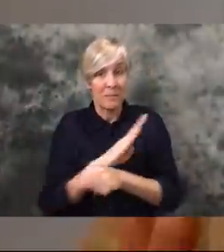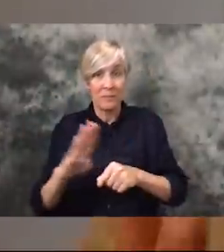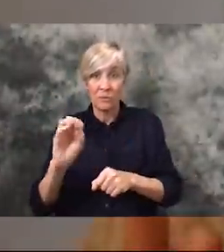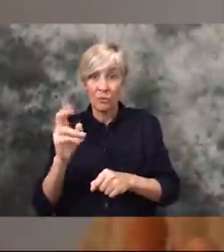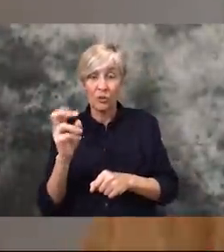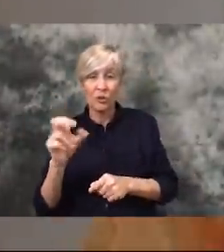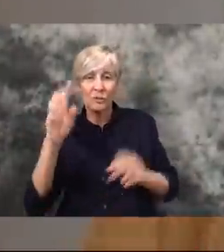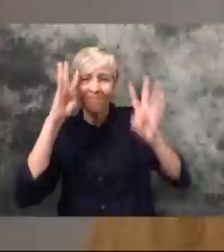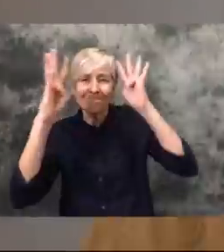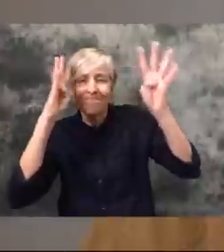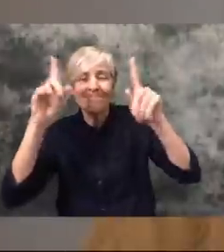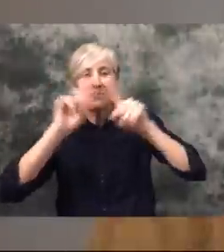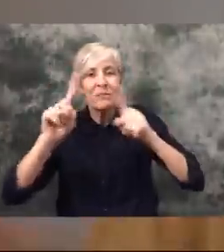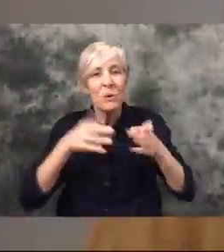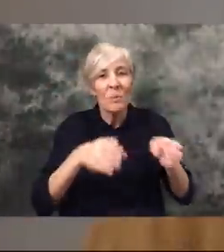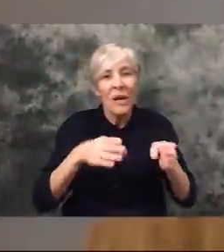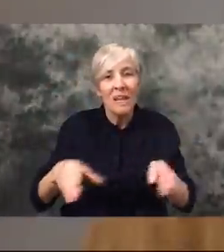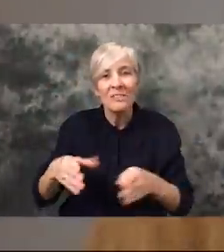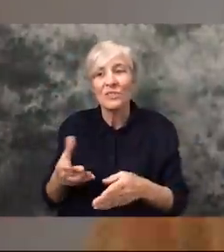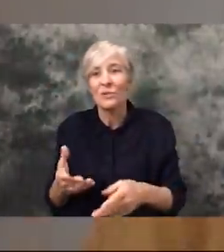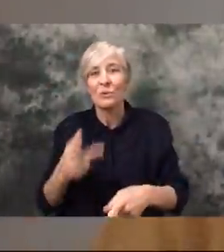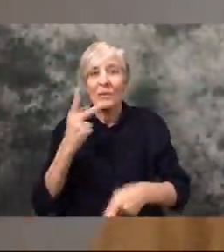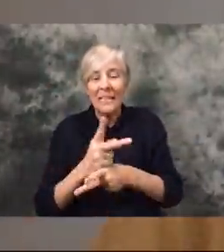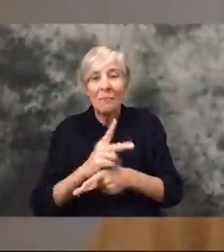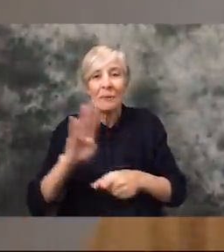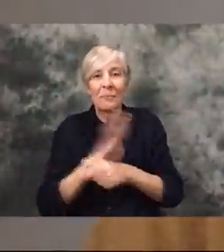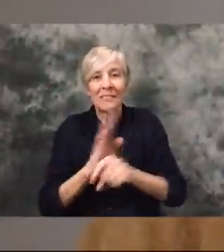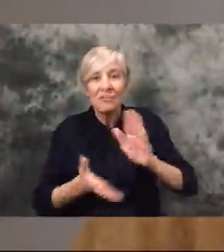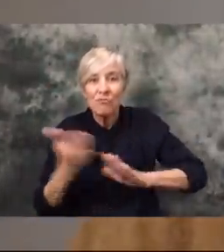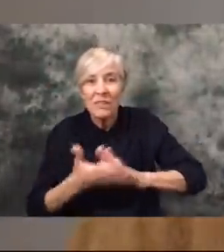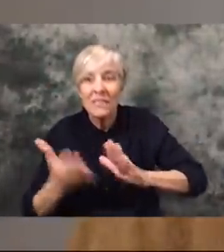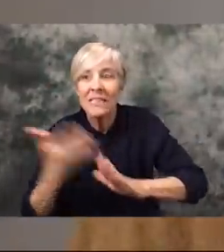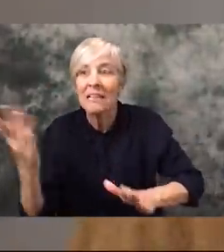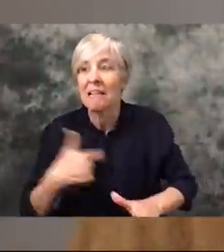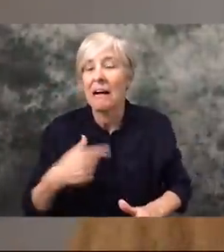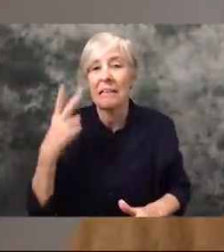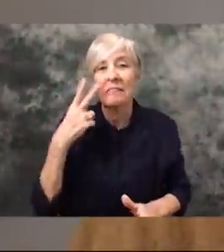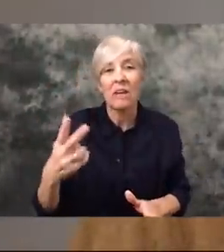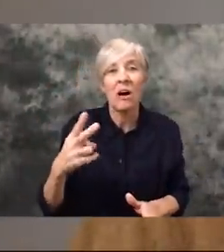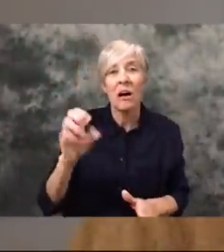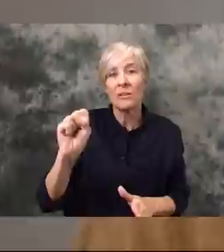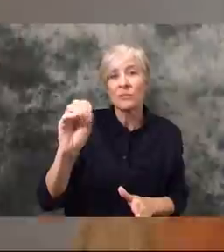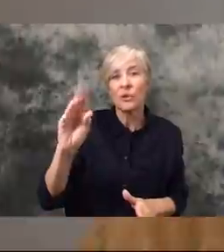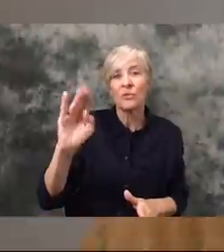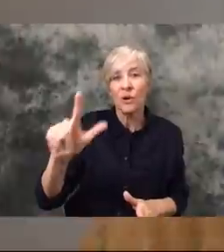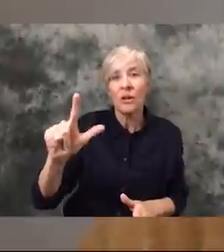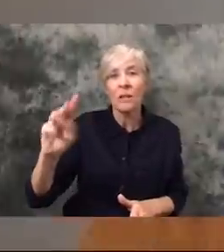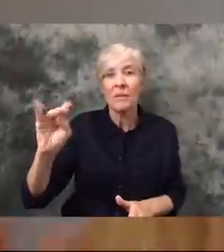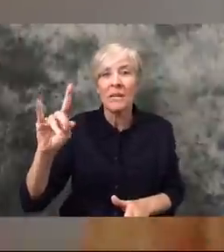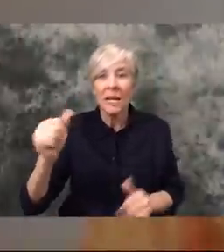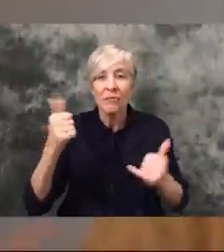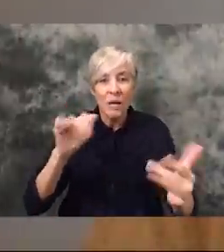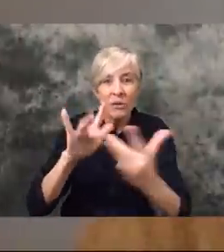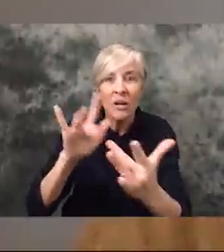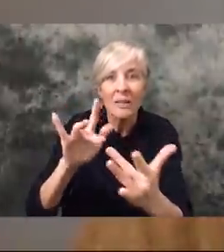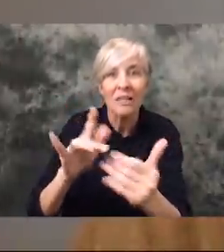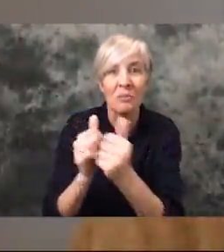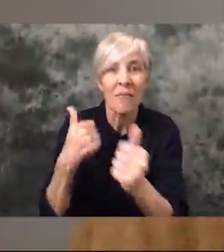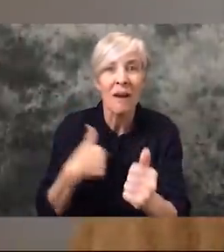with creative and out-of-the-box ways to keep their business running. I've seen that through much of Social Media trying to keep in contact with those small